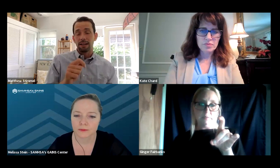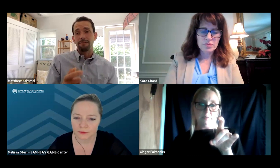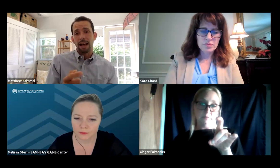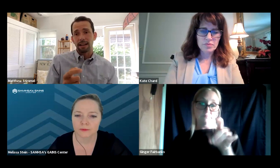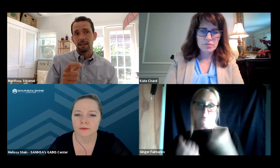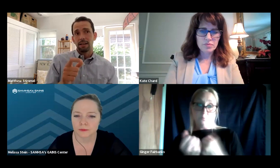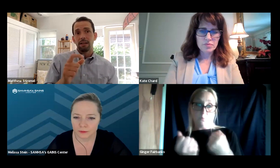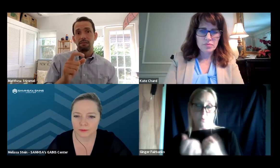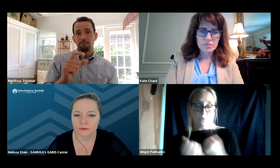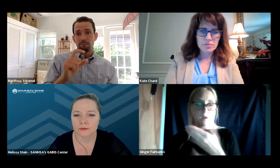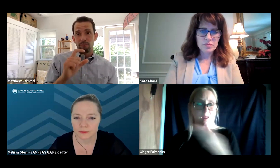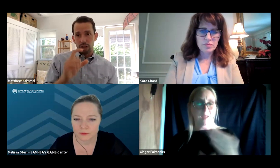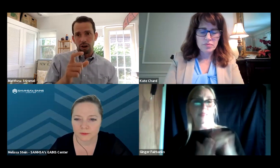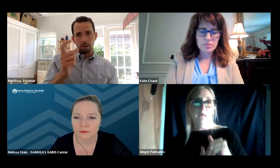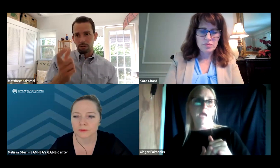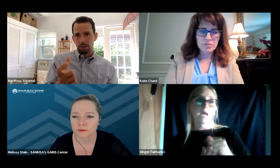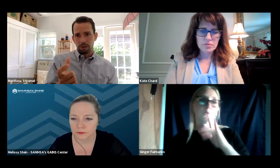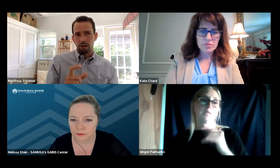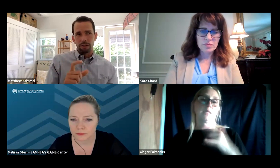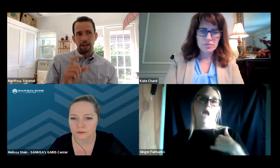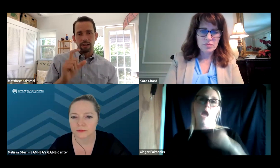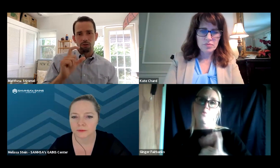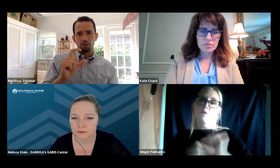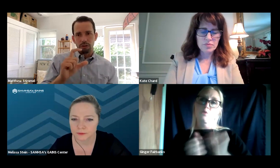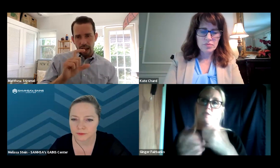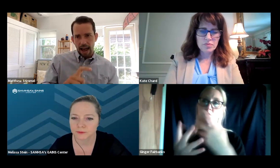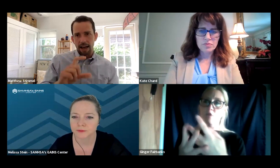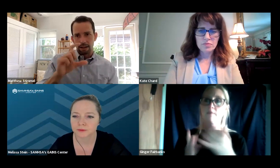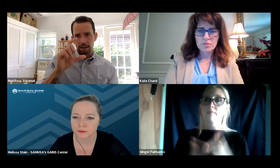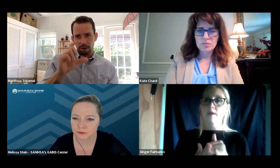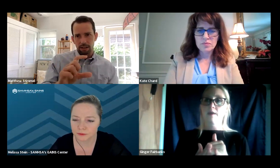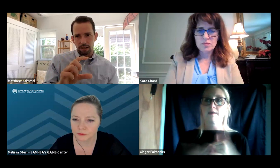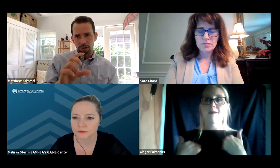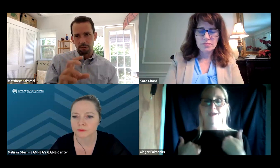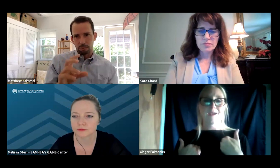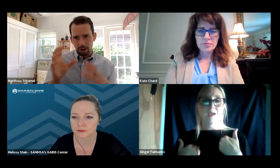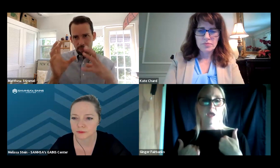And in fact, I worked with a jail that had a residential treatment program